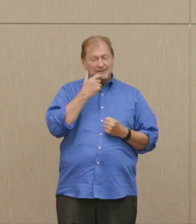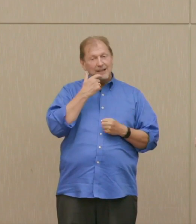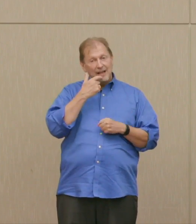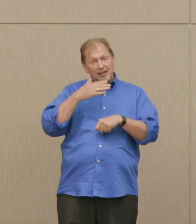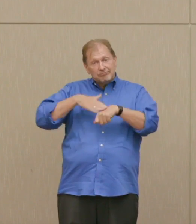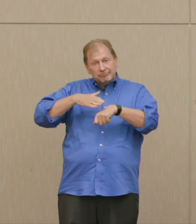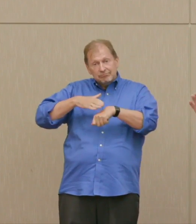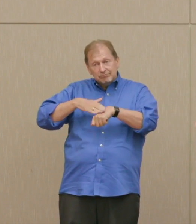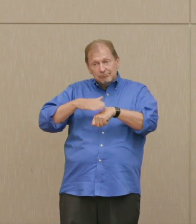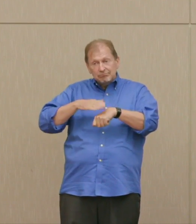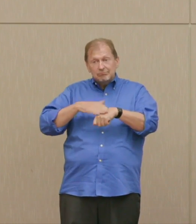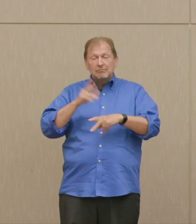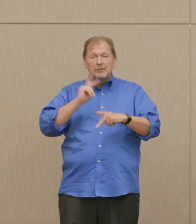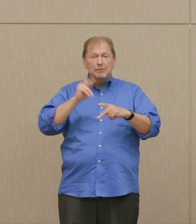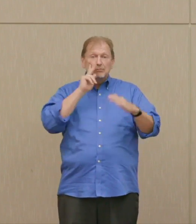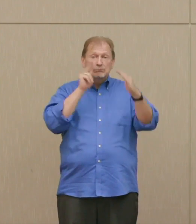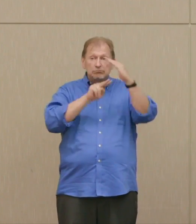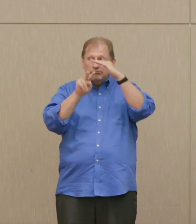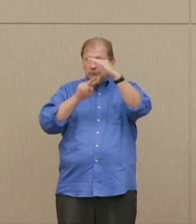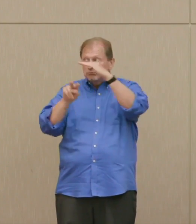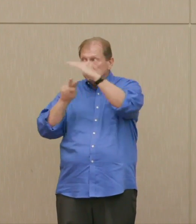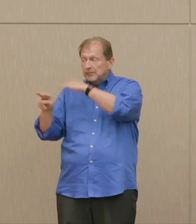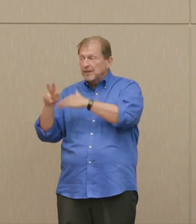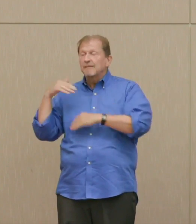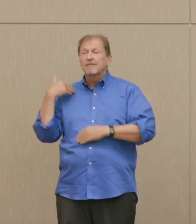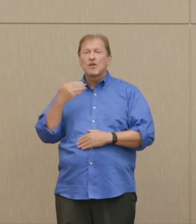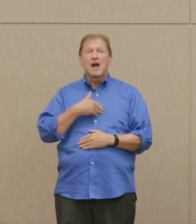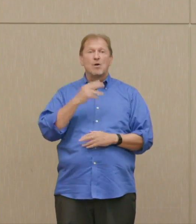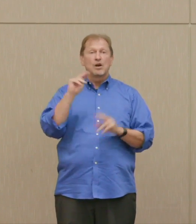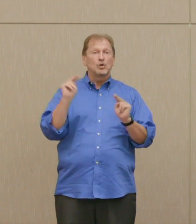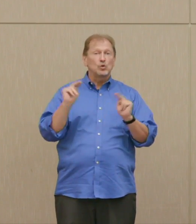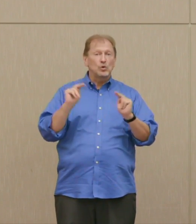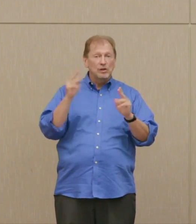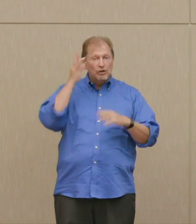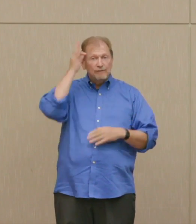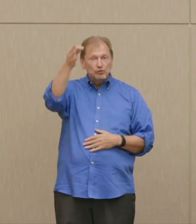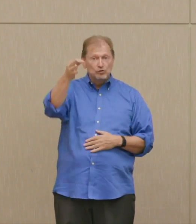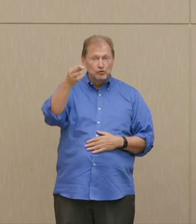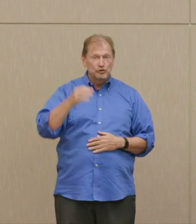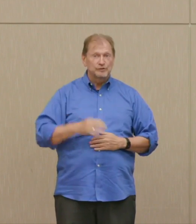for all the rest of our nuclear future, the 73 years of it.